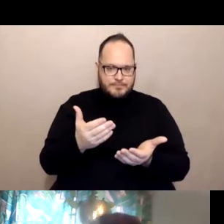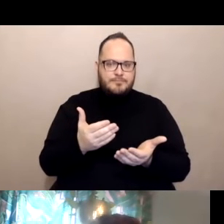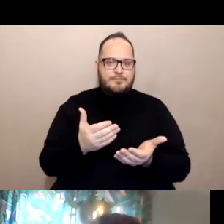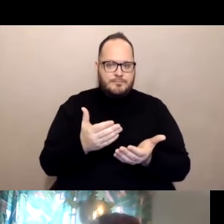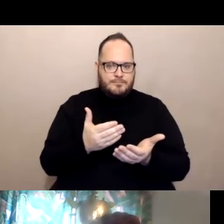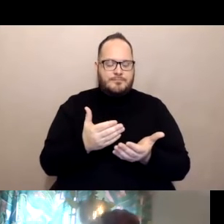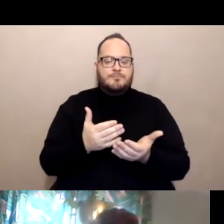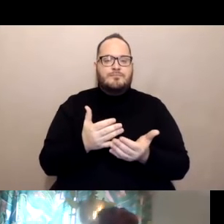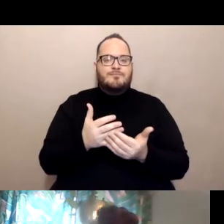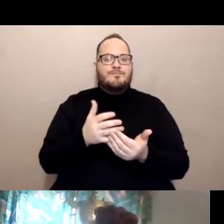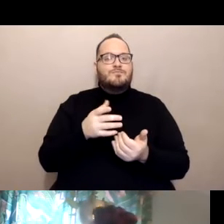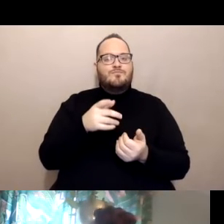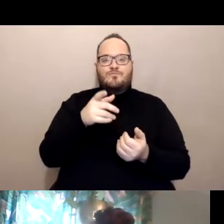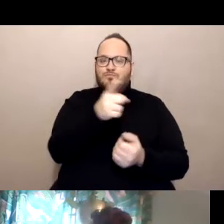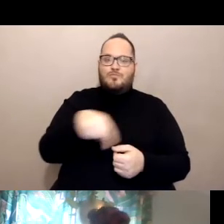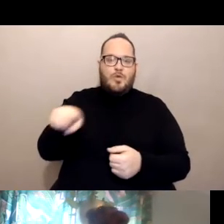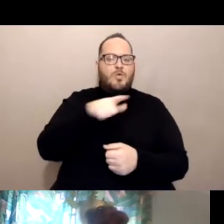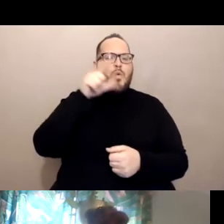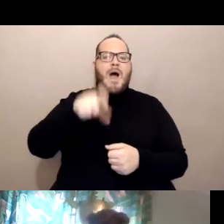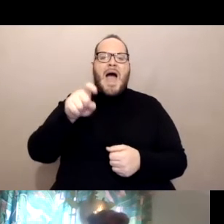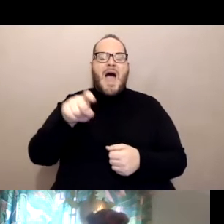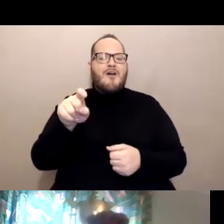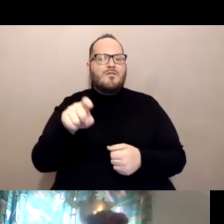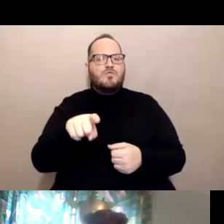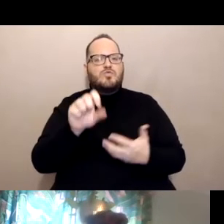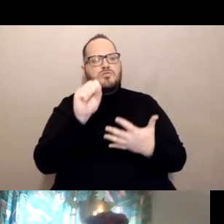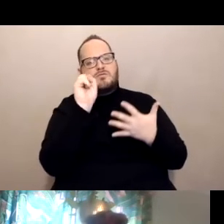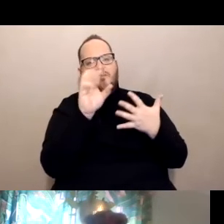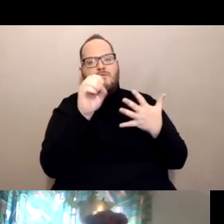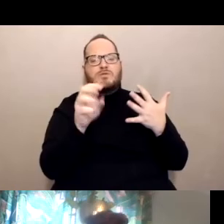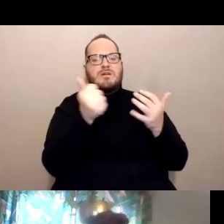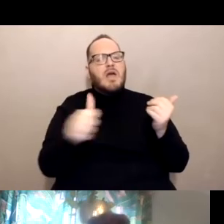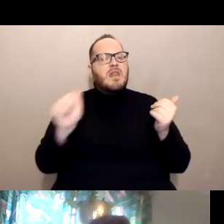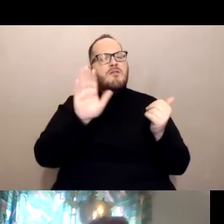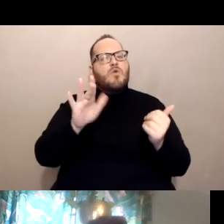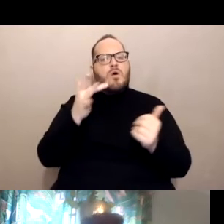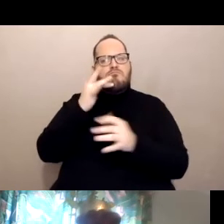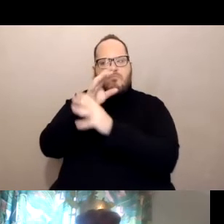You don't need to divulge any confidential health related information to anyone.